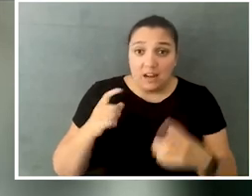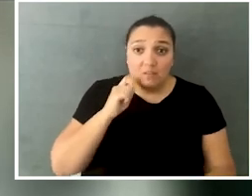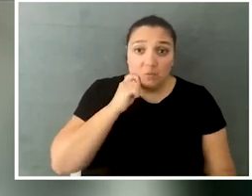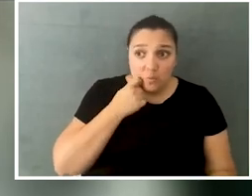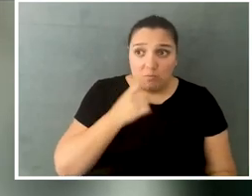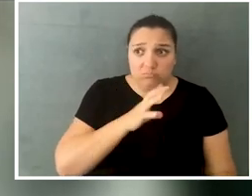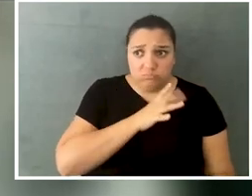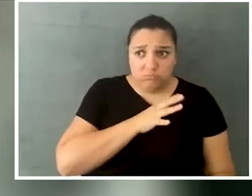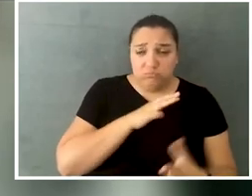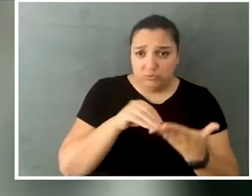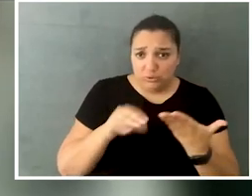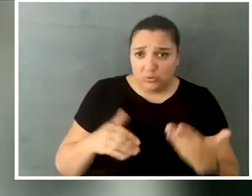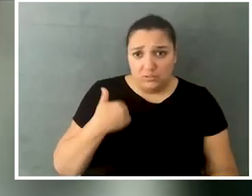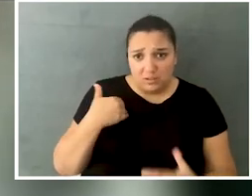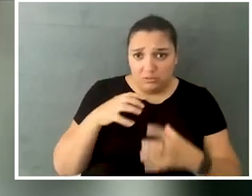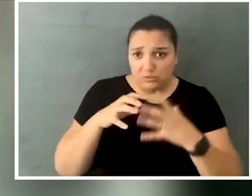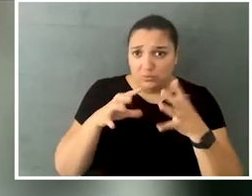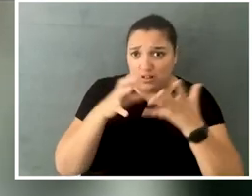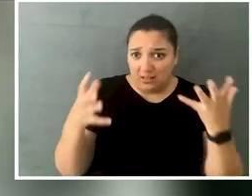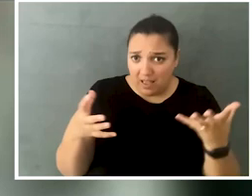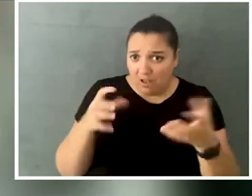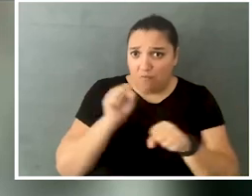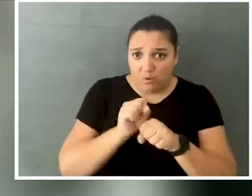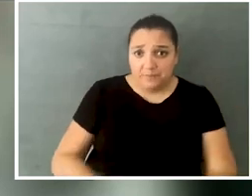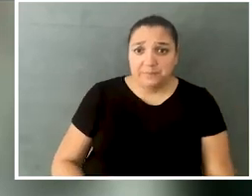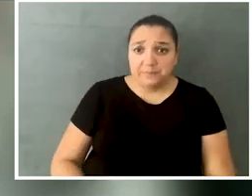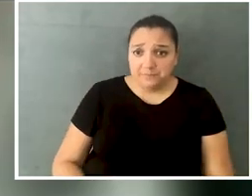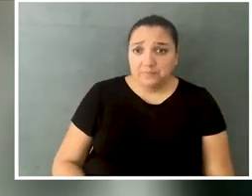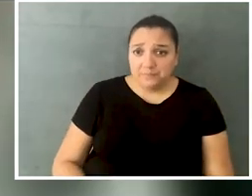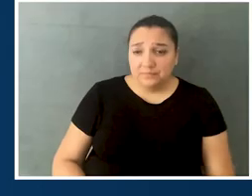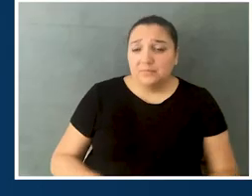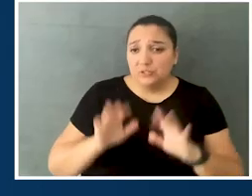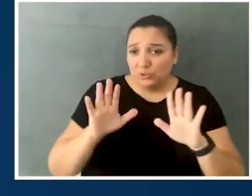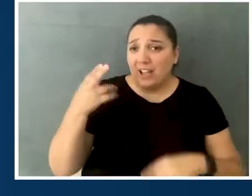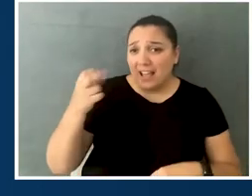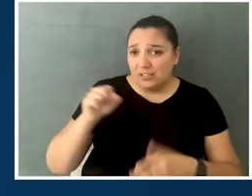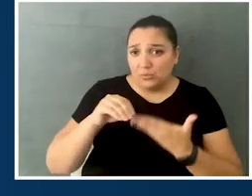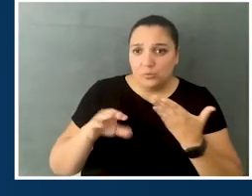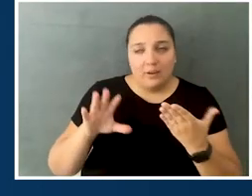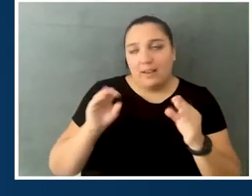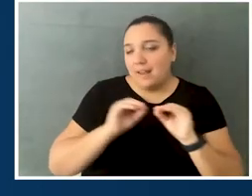a lot of really impressive students that are very young, doing a lot of work. We get some great high school students too,